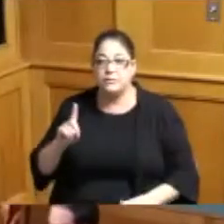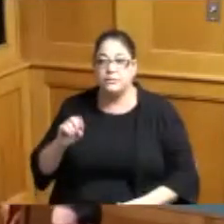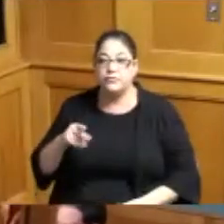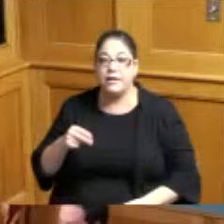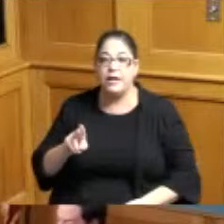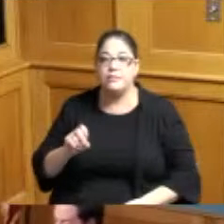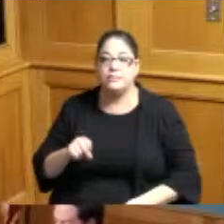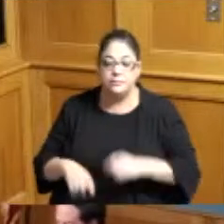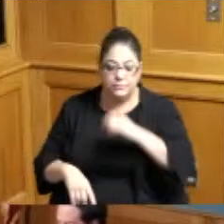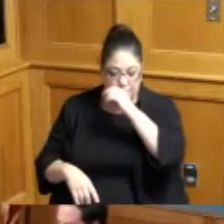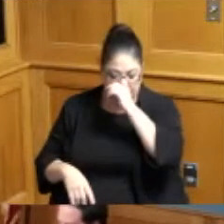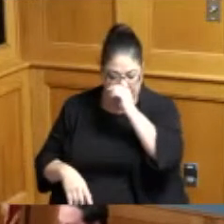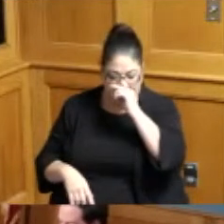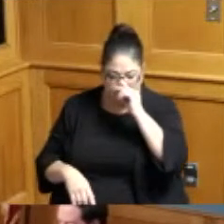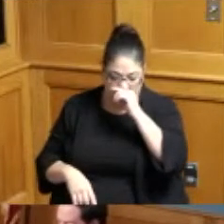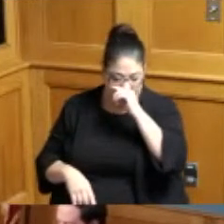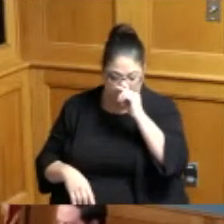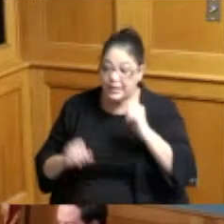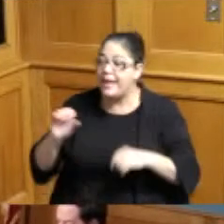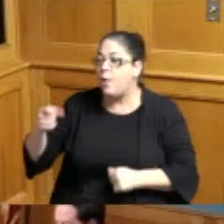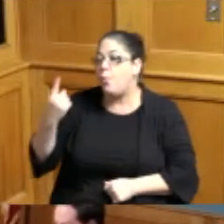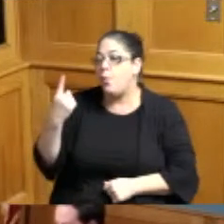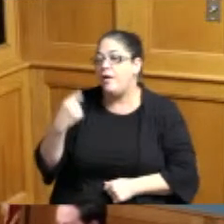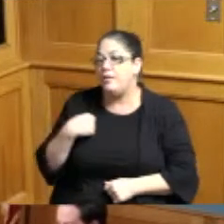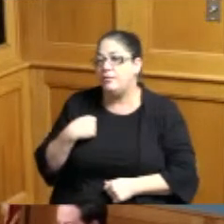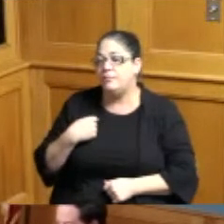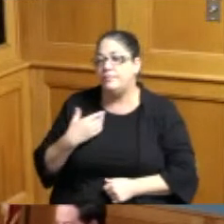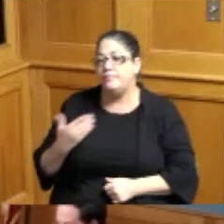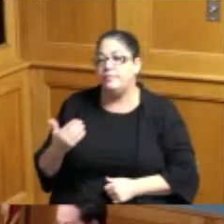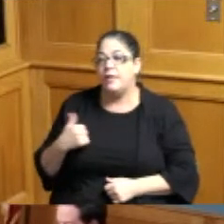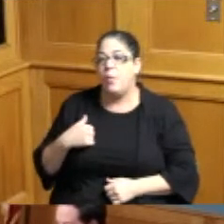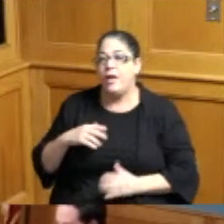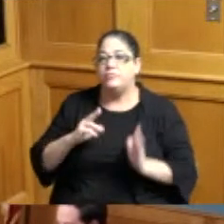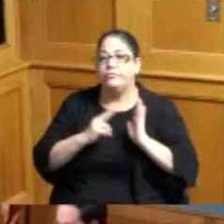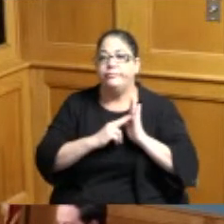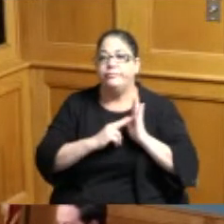thank you yeah I only have one item that I would like to note it's item number nine